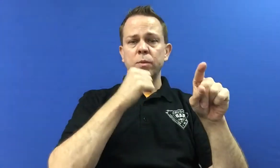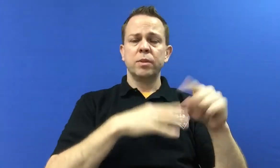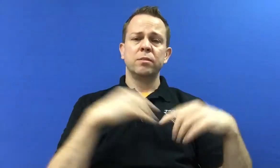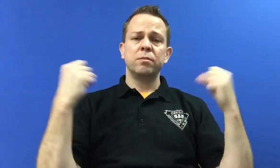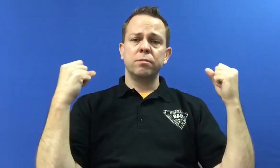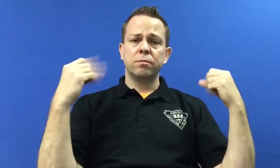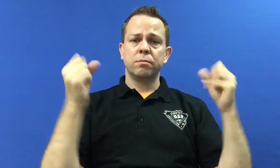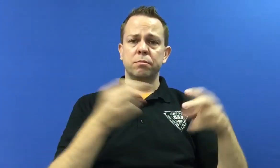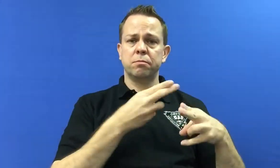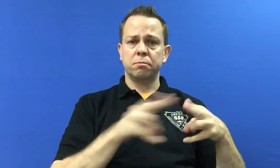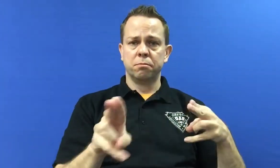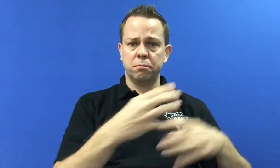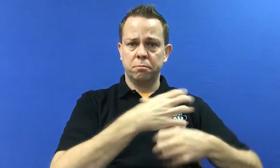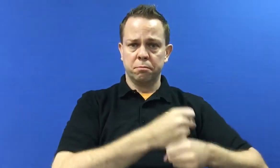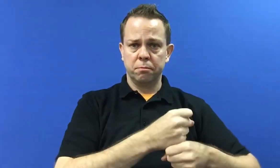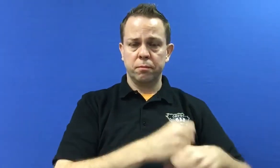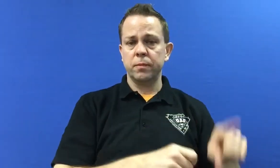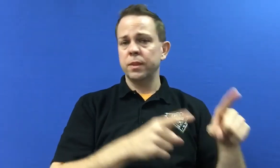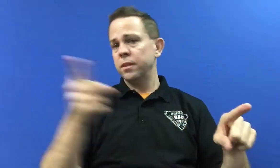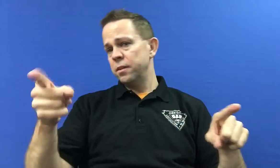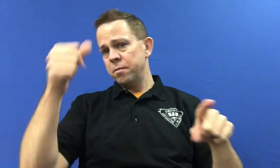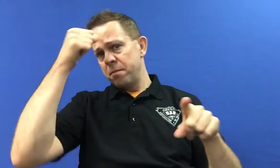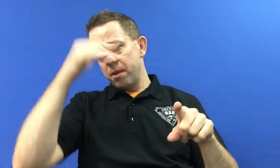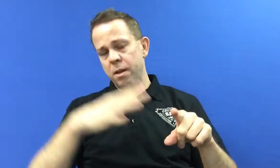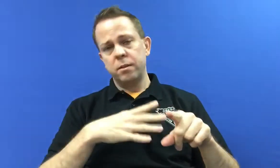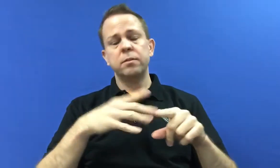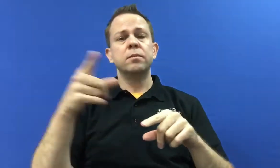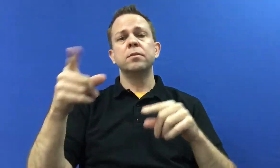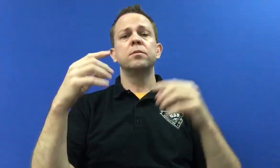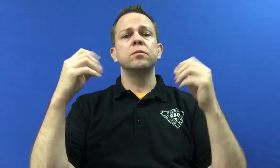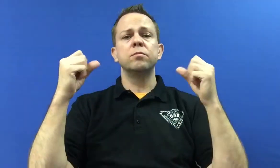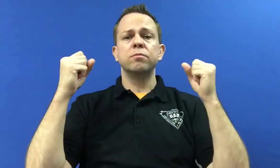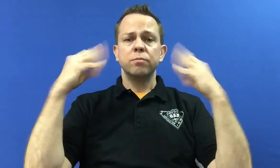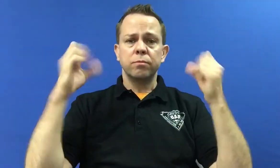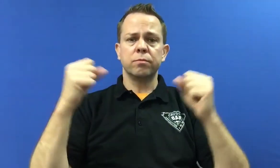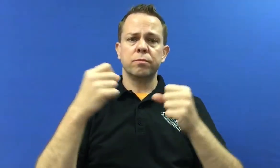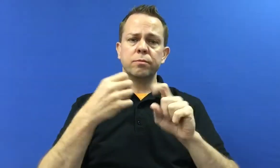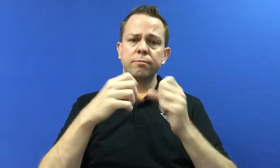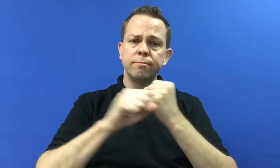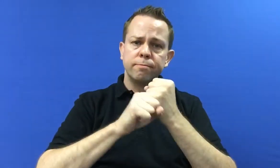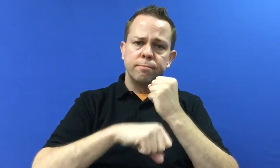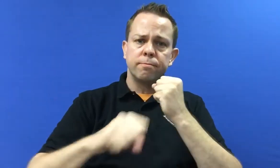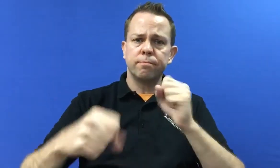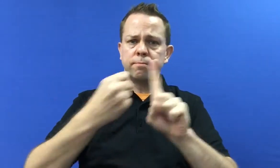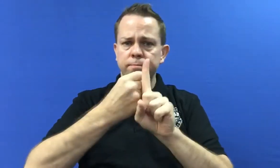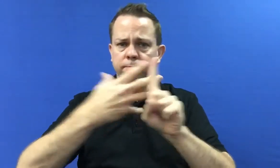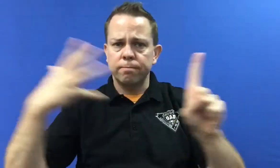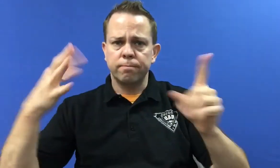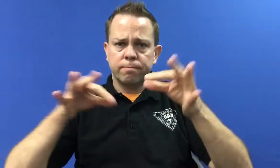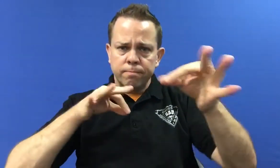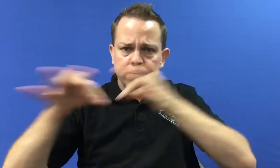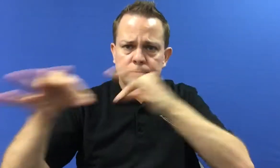A man will provide more information, explanations,